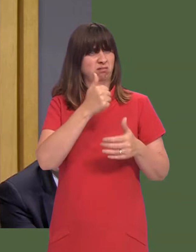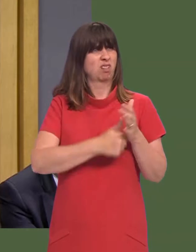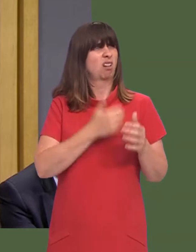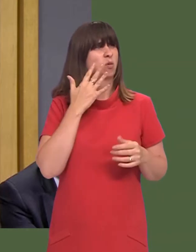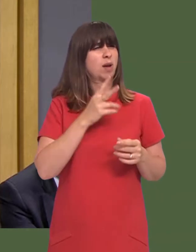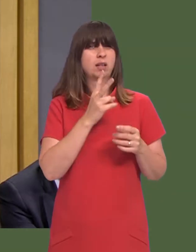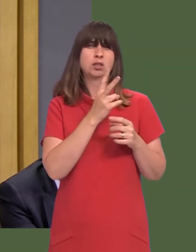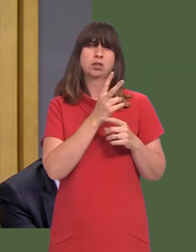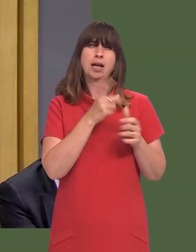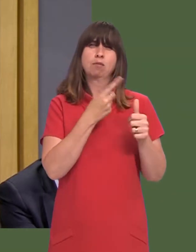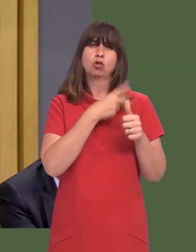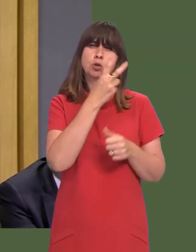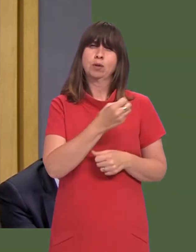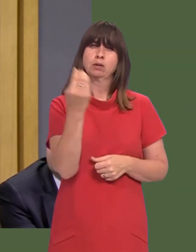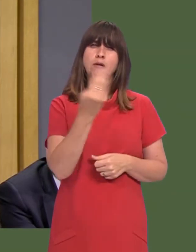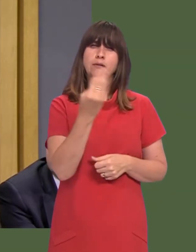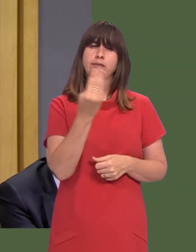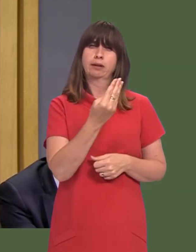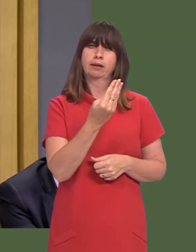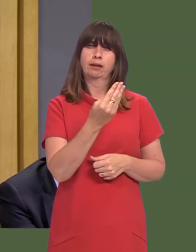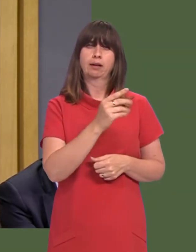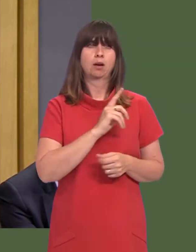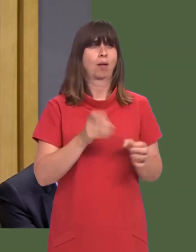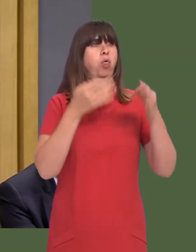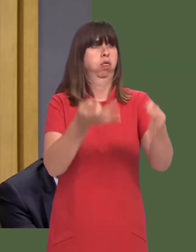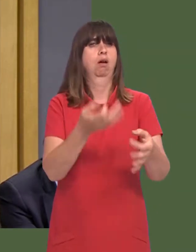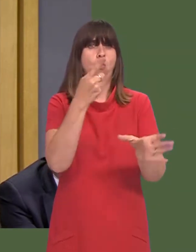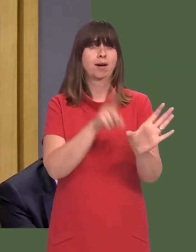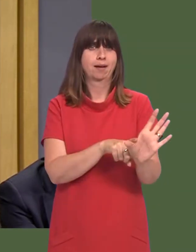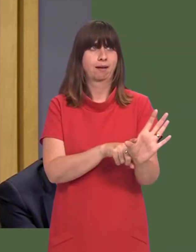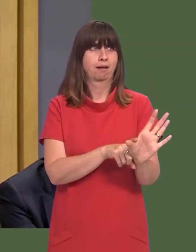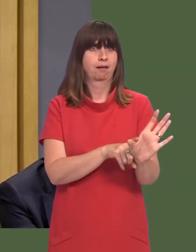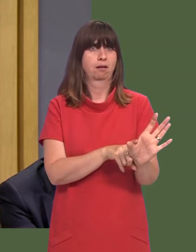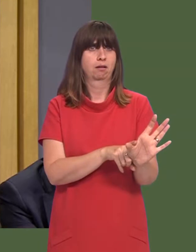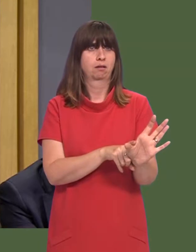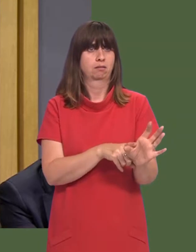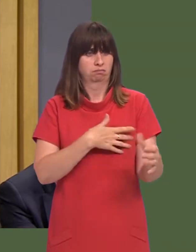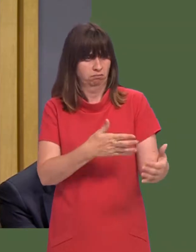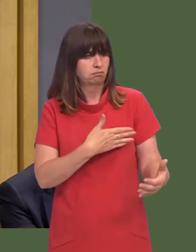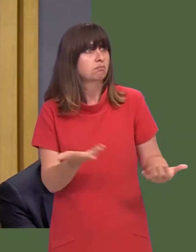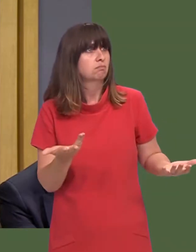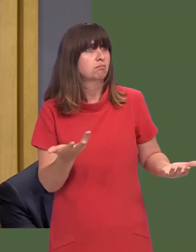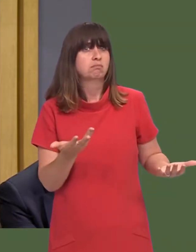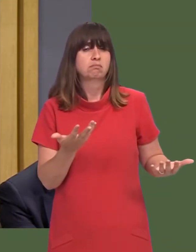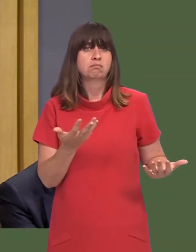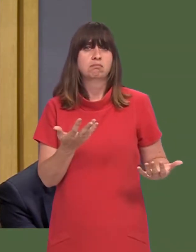to begin until April 2019, having slipped a year, and, further, that there will be only